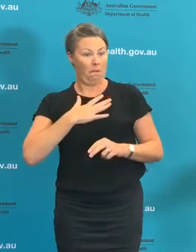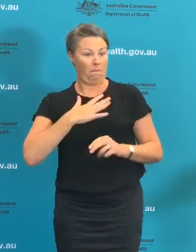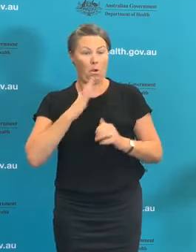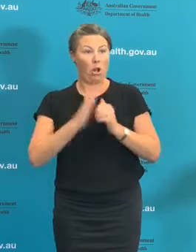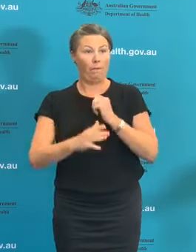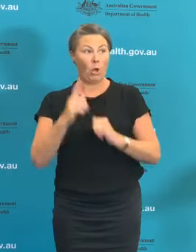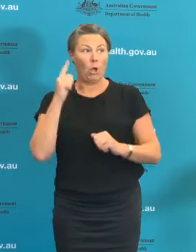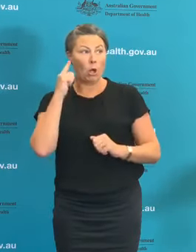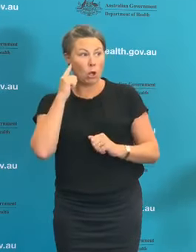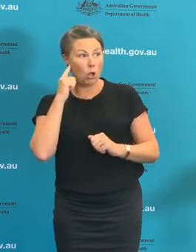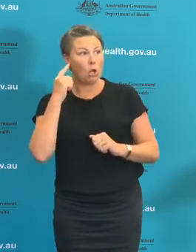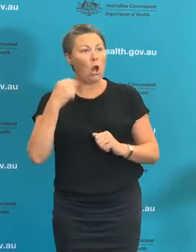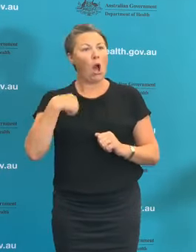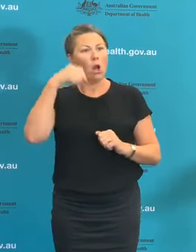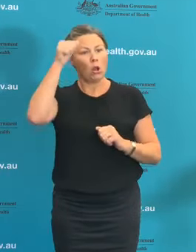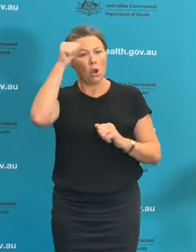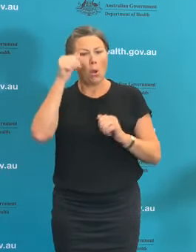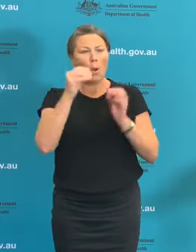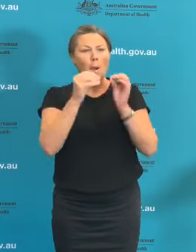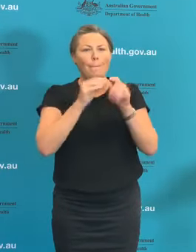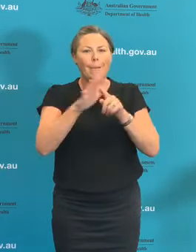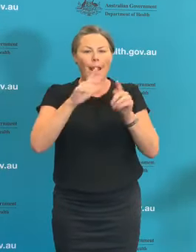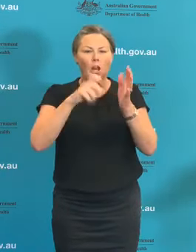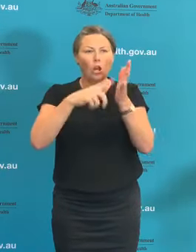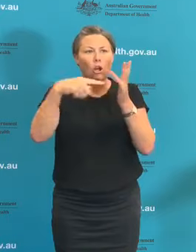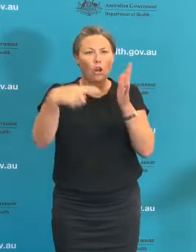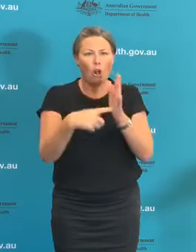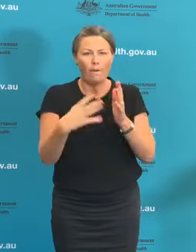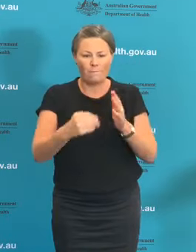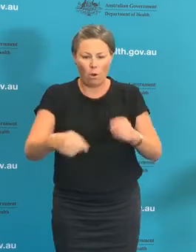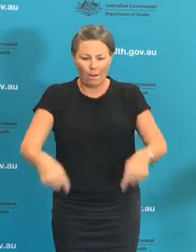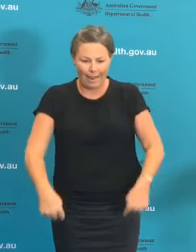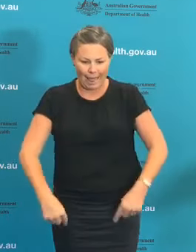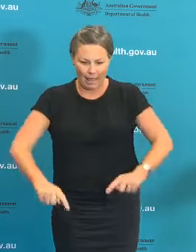legs going to the lungs are a known complication of people being unwell with